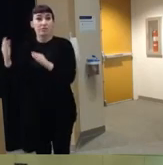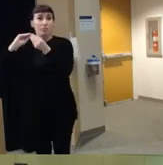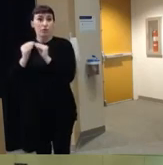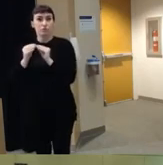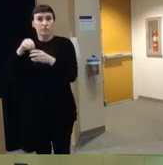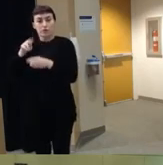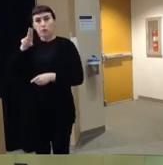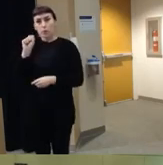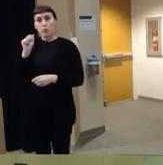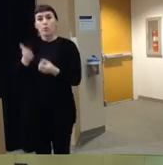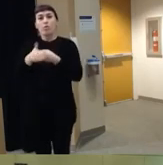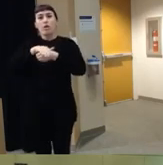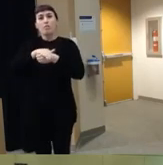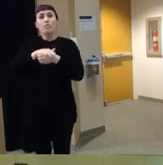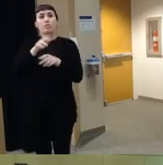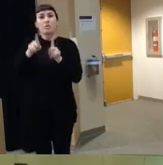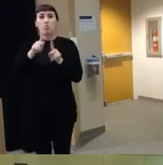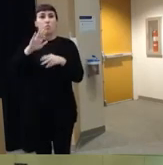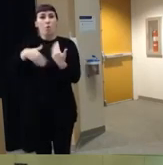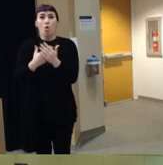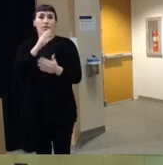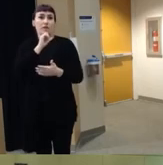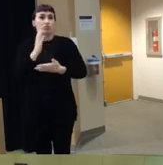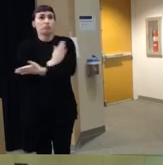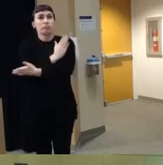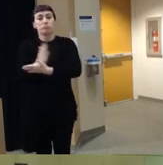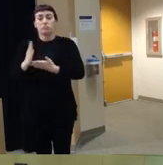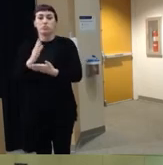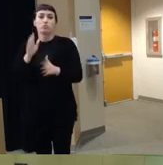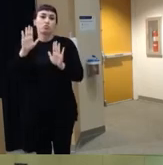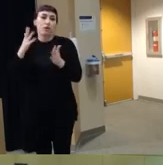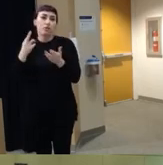and it covers um individuals of all ages um so it's a really great resource um especially now